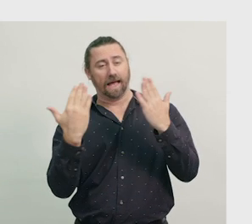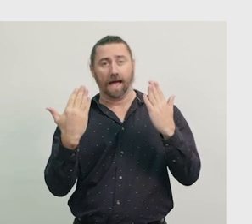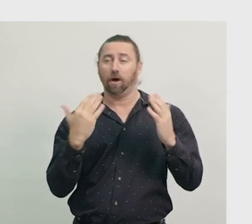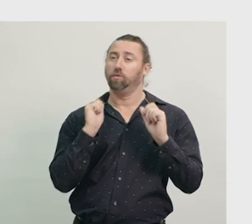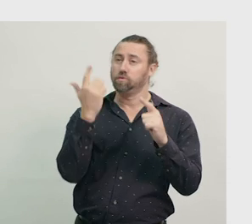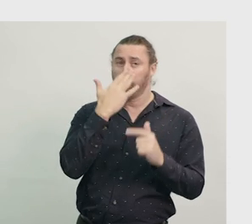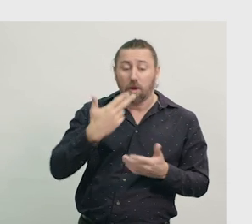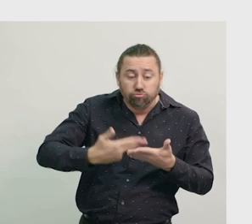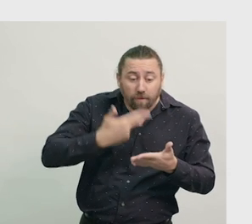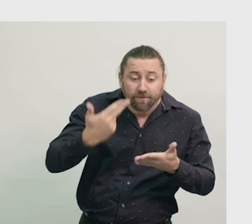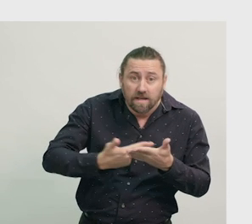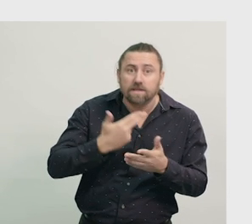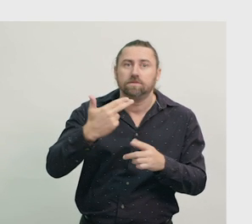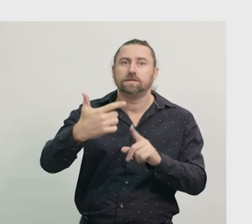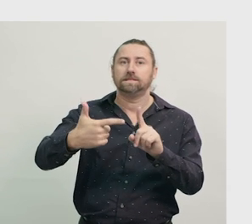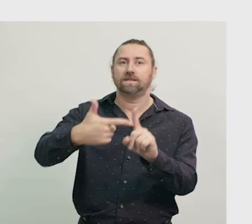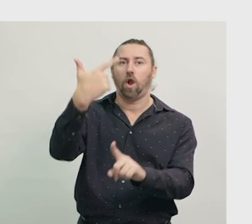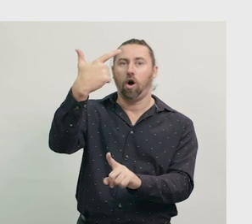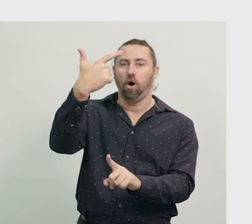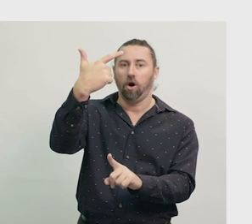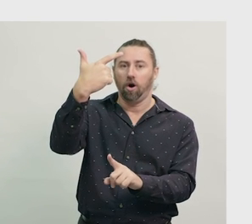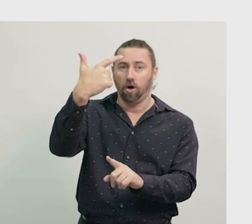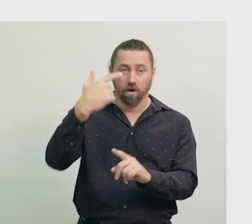Neo ate breakfast at 7 o’clock. On this clock,